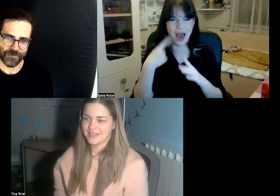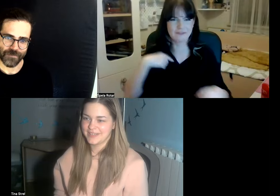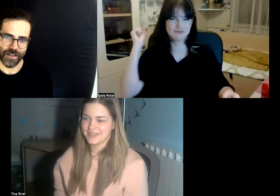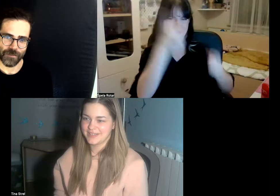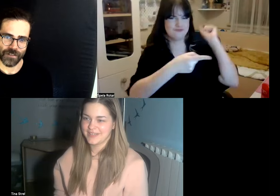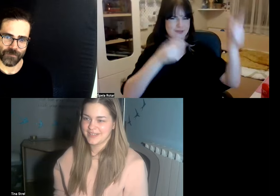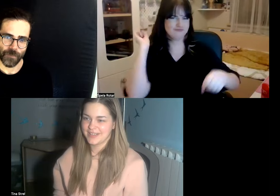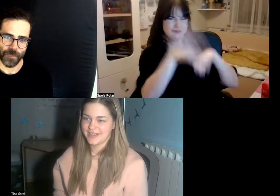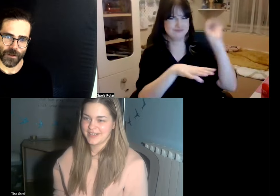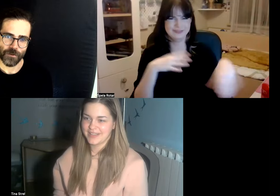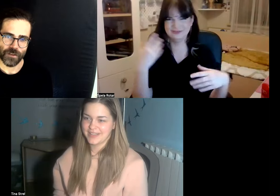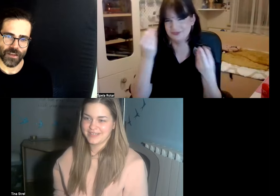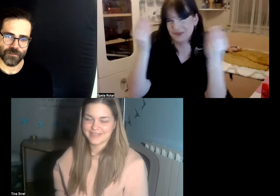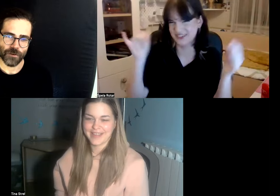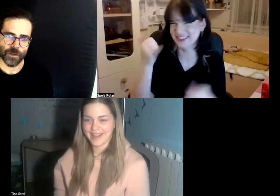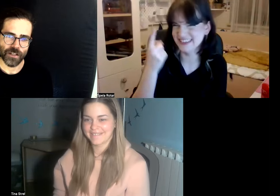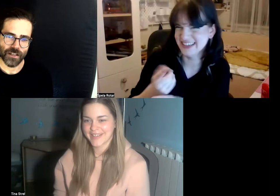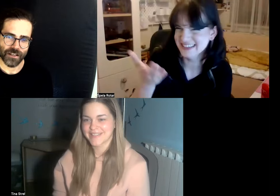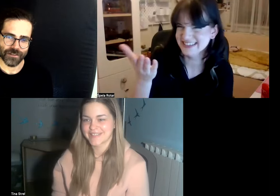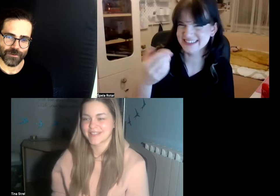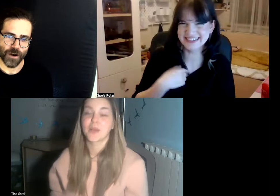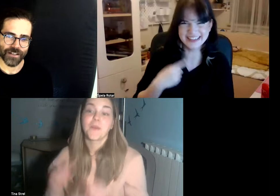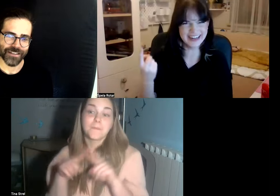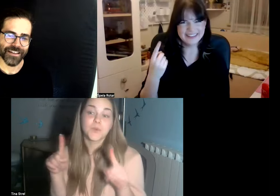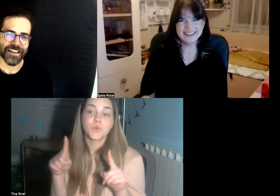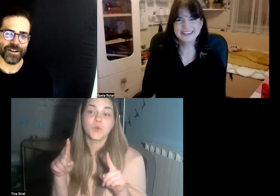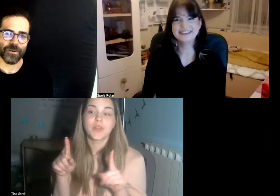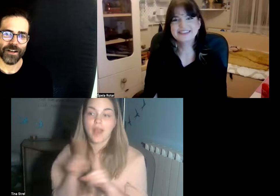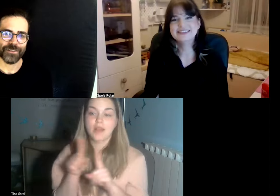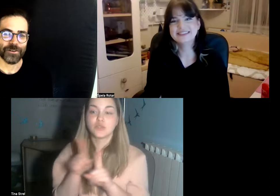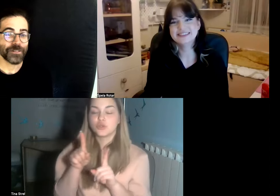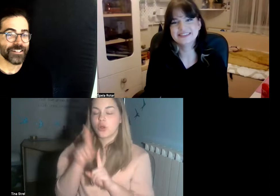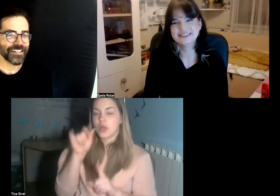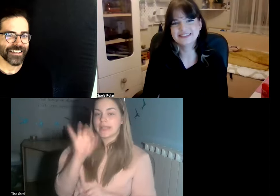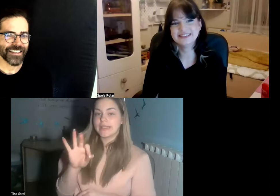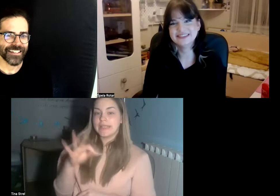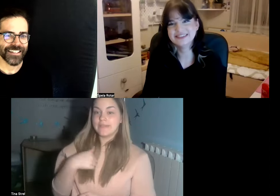I mean within that Community it's quite quite normal I think